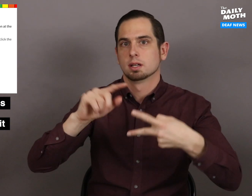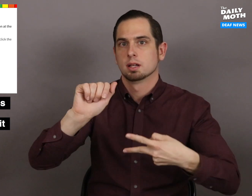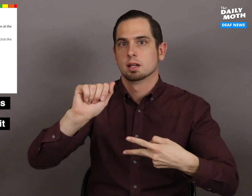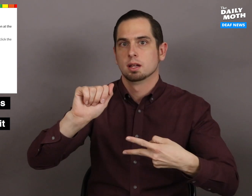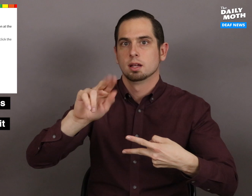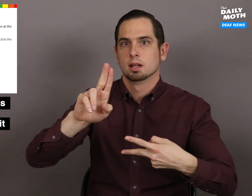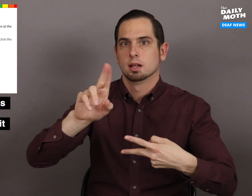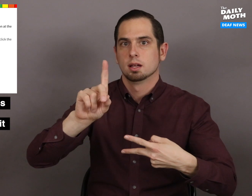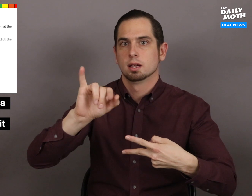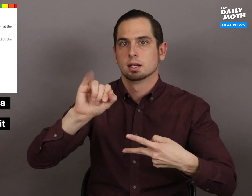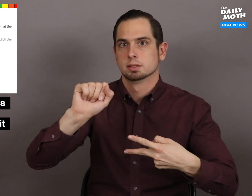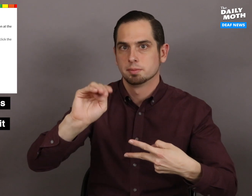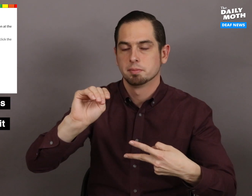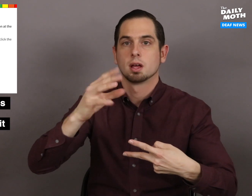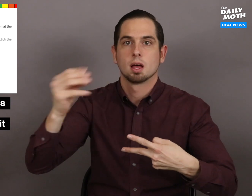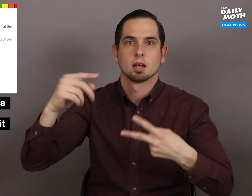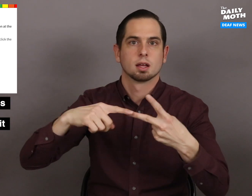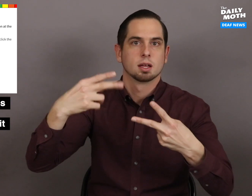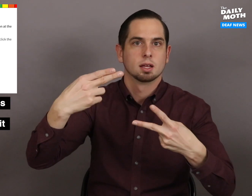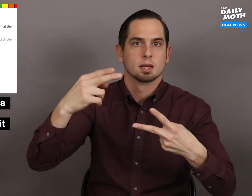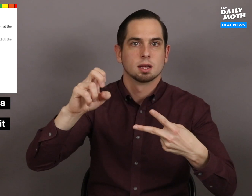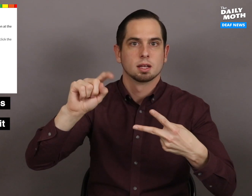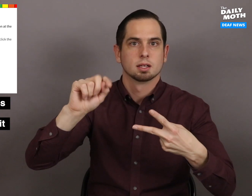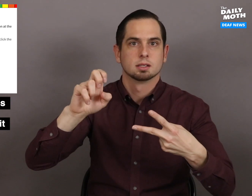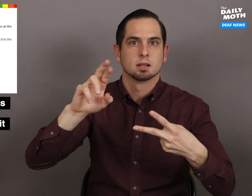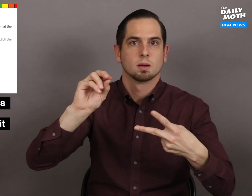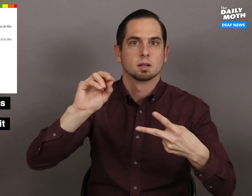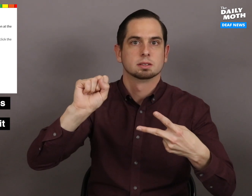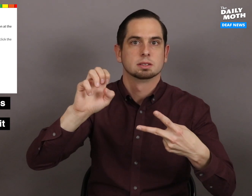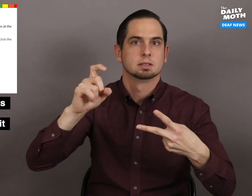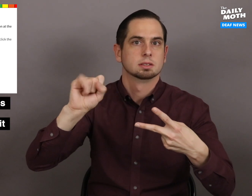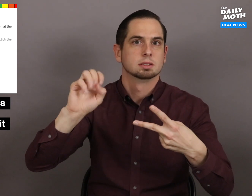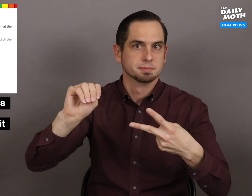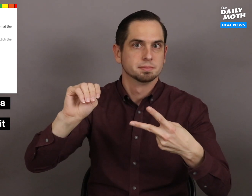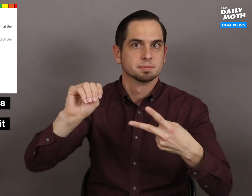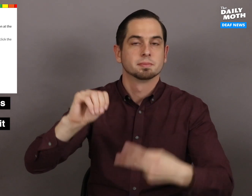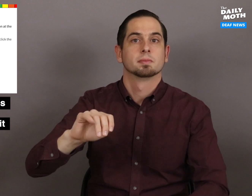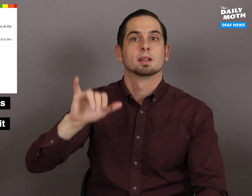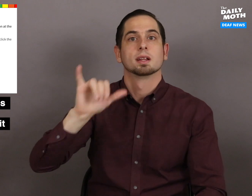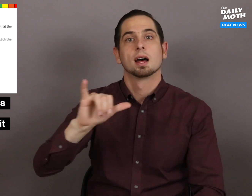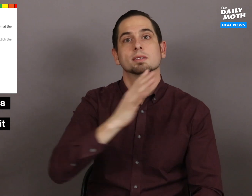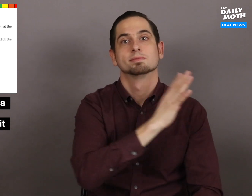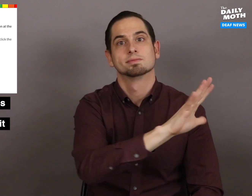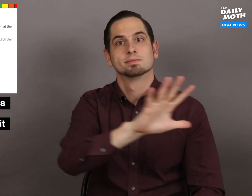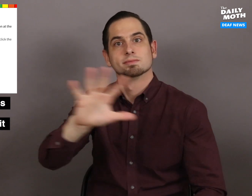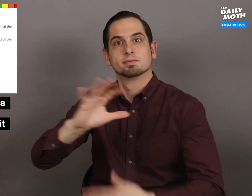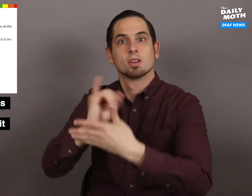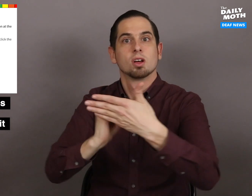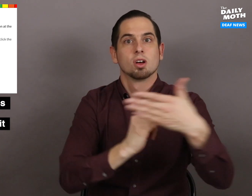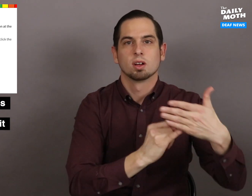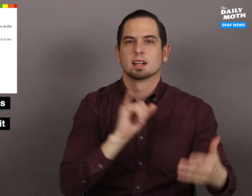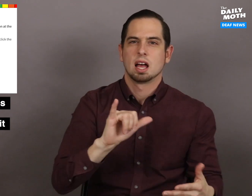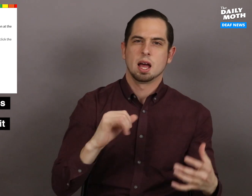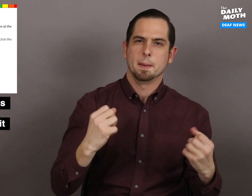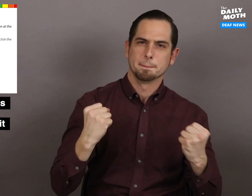audism and heterosexism" and that the exhibition is